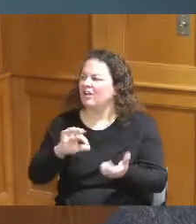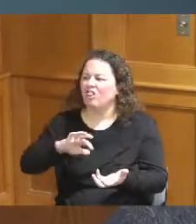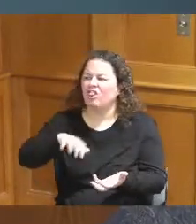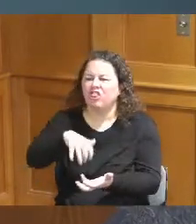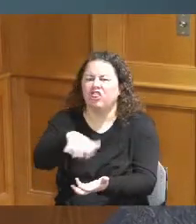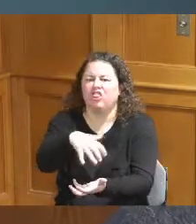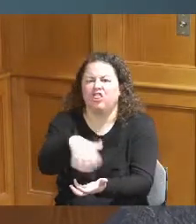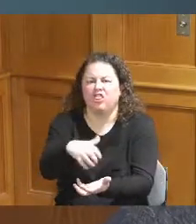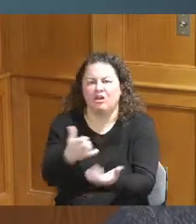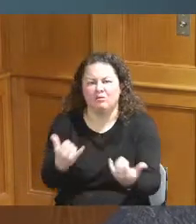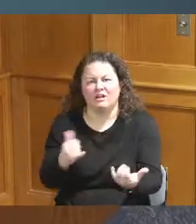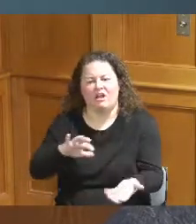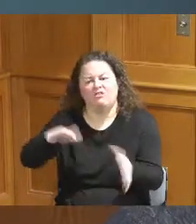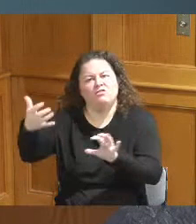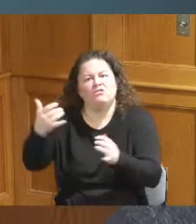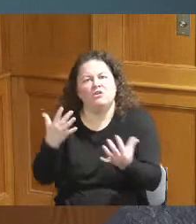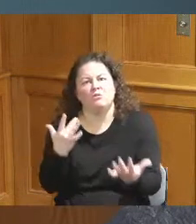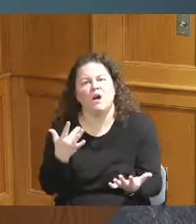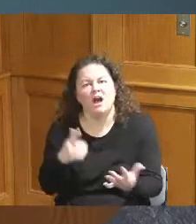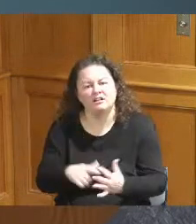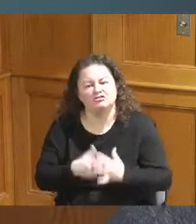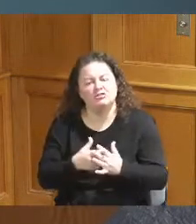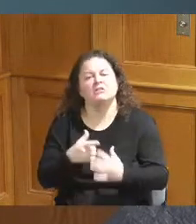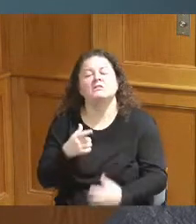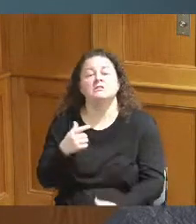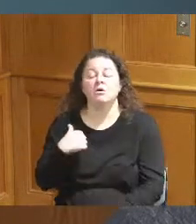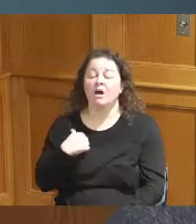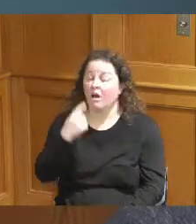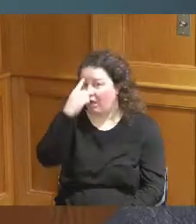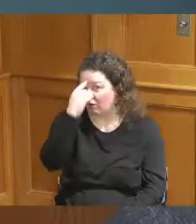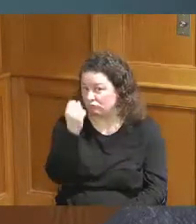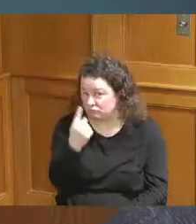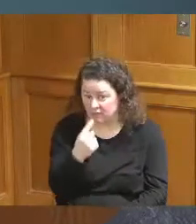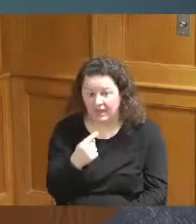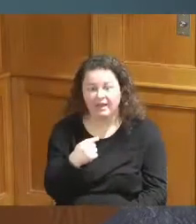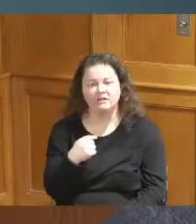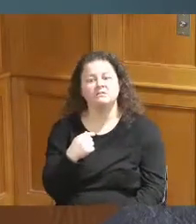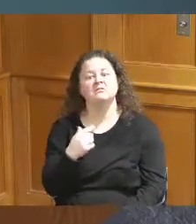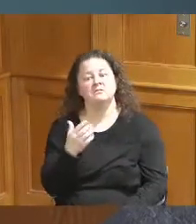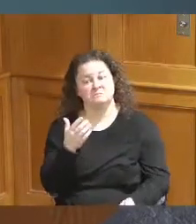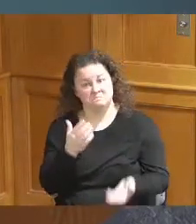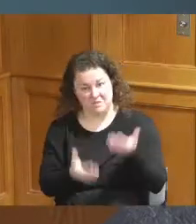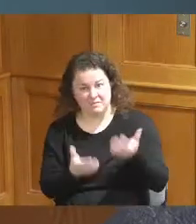know I understand I'm going to get some stars or some people might not be happy they'll get over it